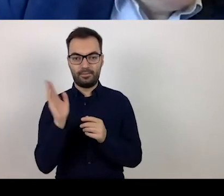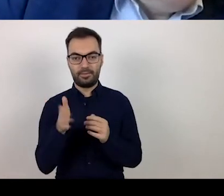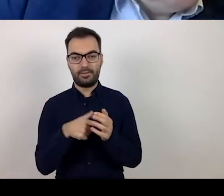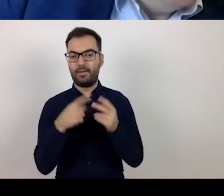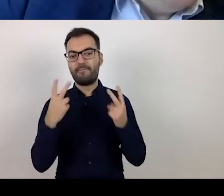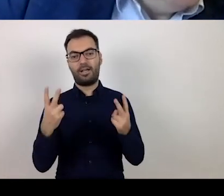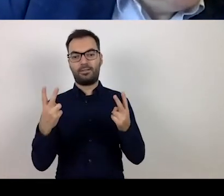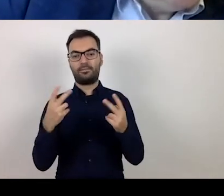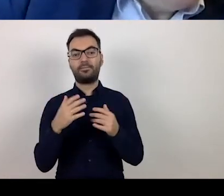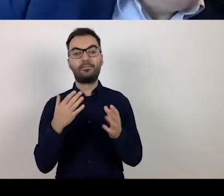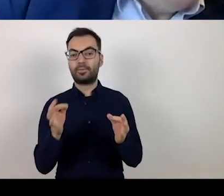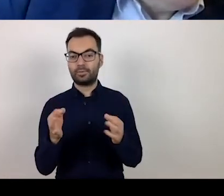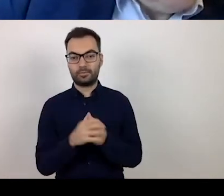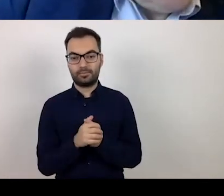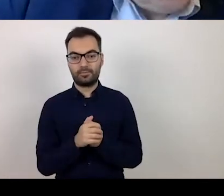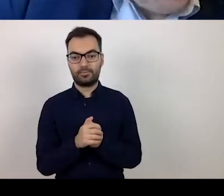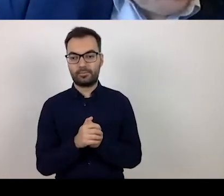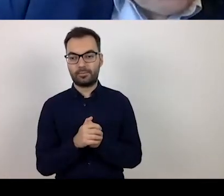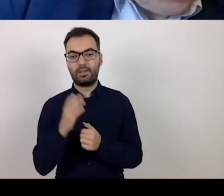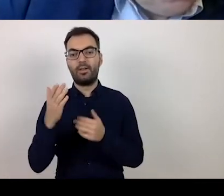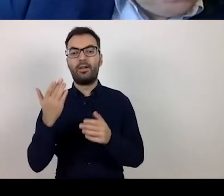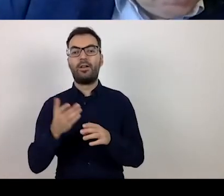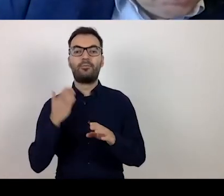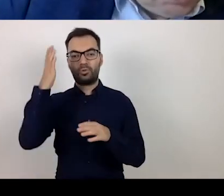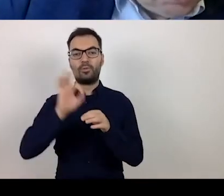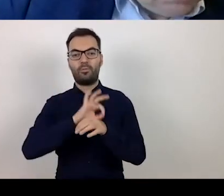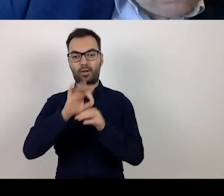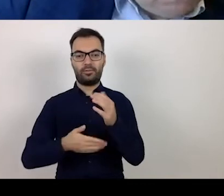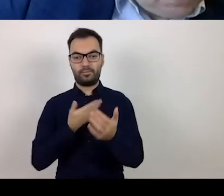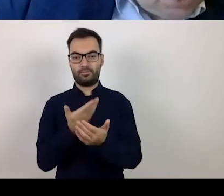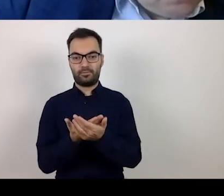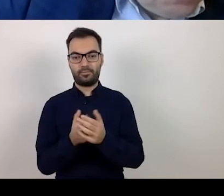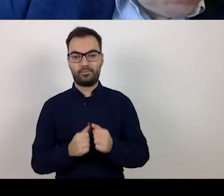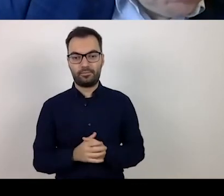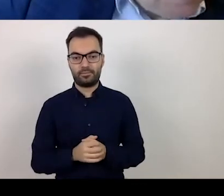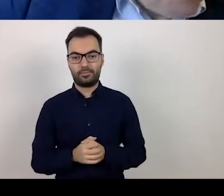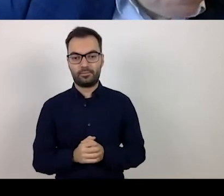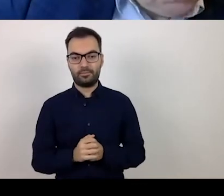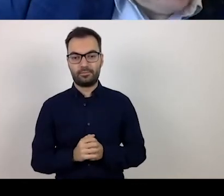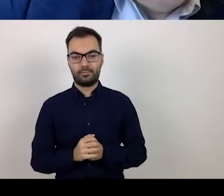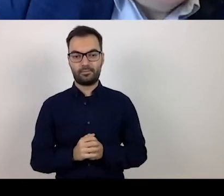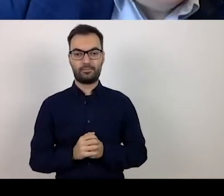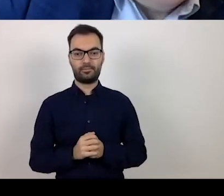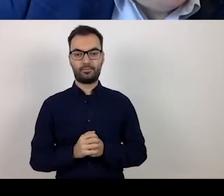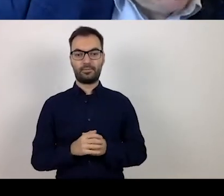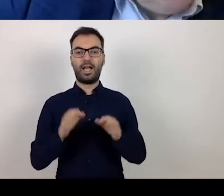from the point of view of submitting projects in the future. This update, which we call for short "SZOOP",